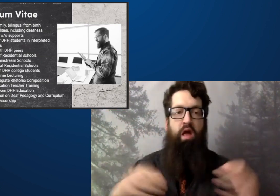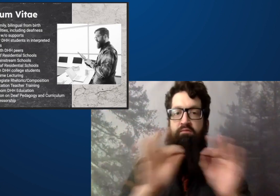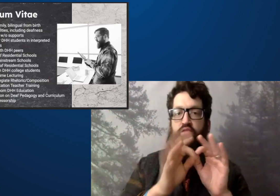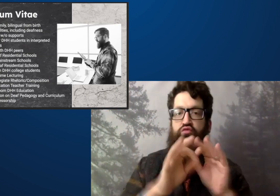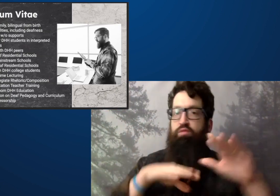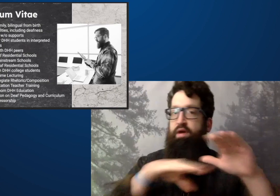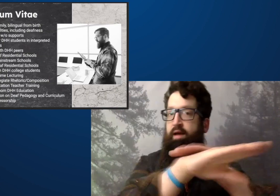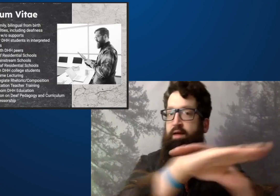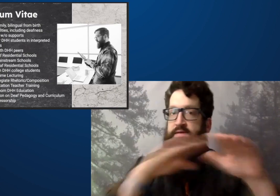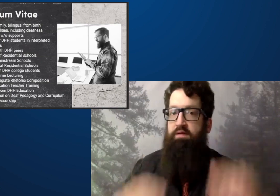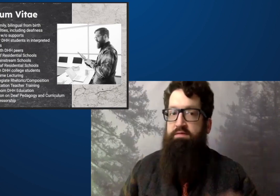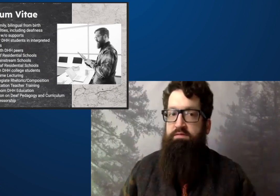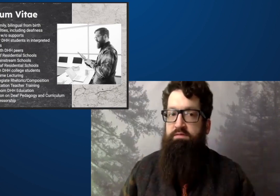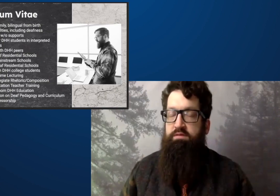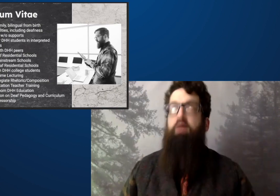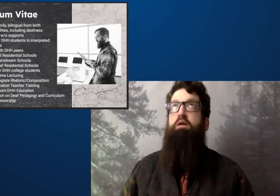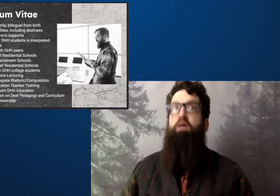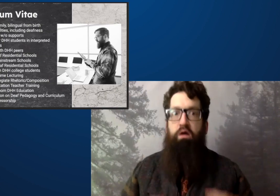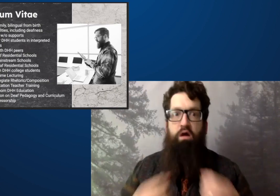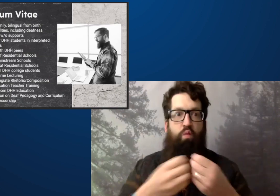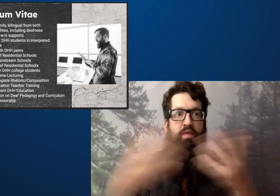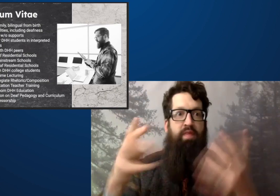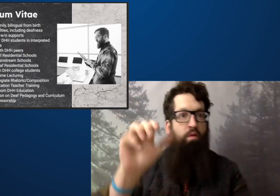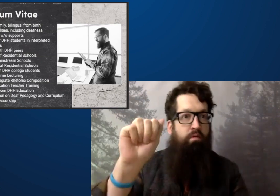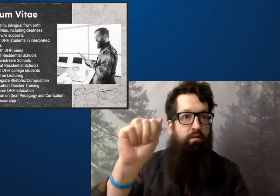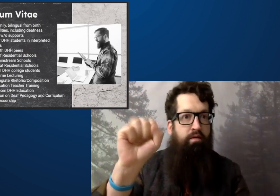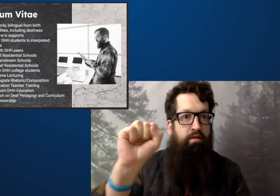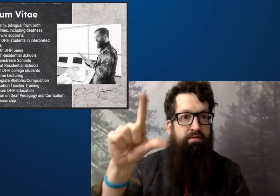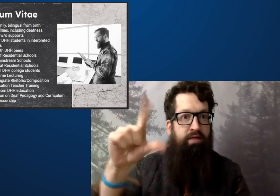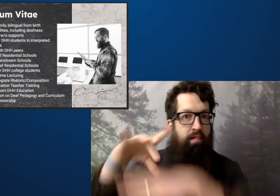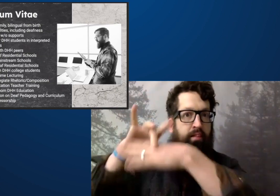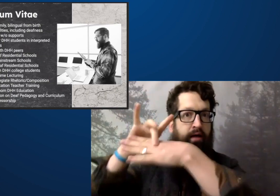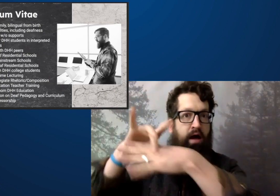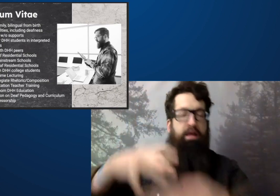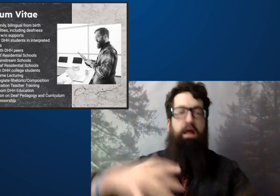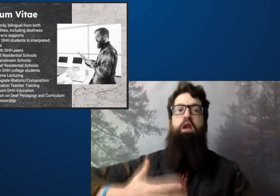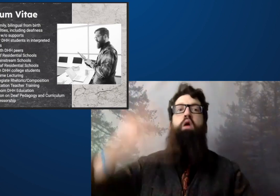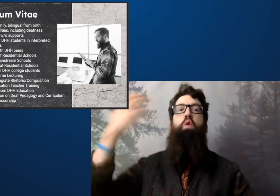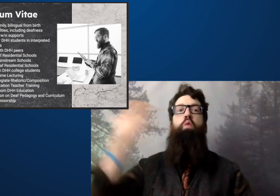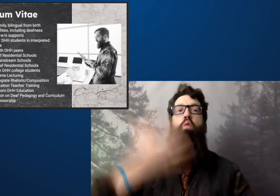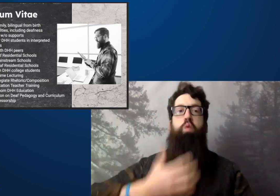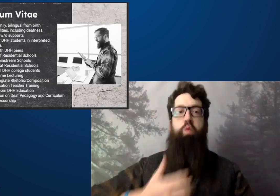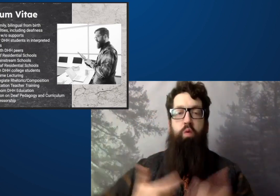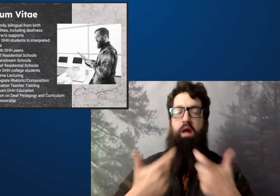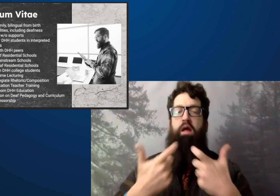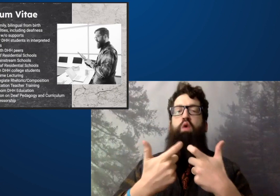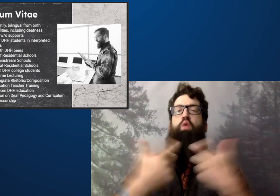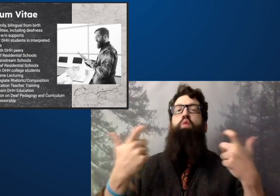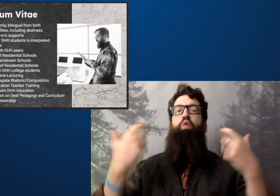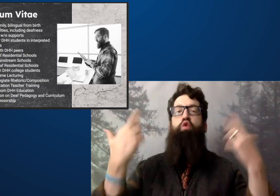providing all of this information that I had missed out on. And I realized that without that,